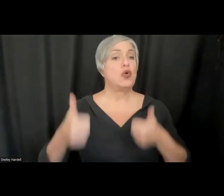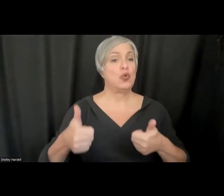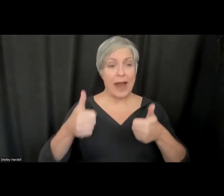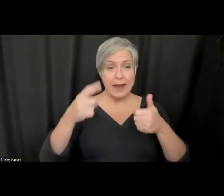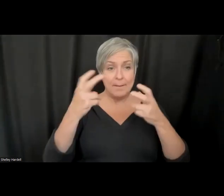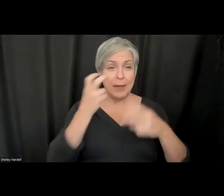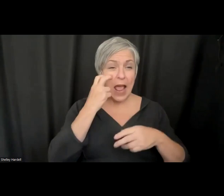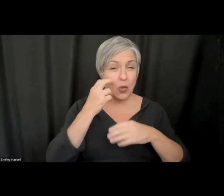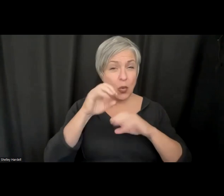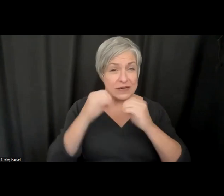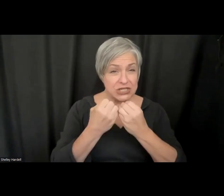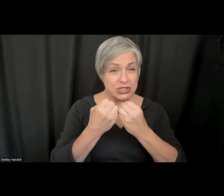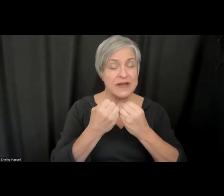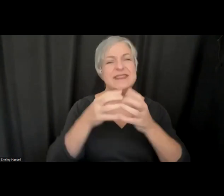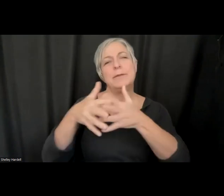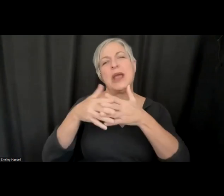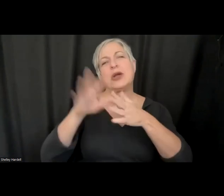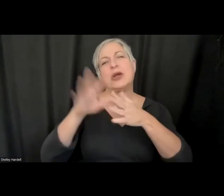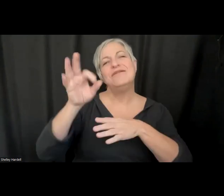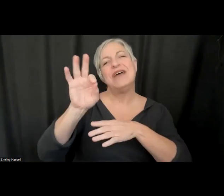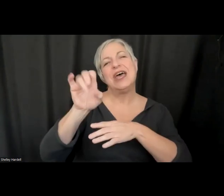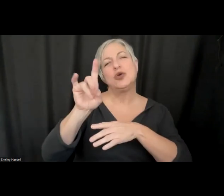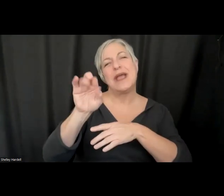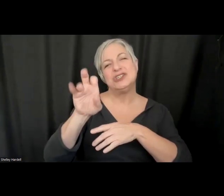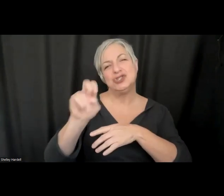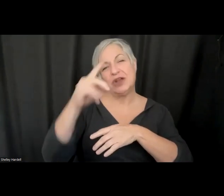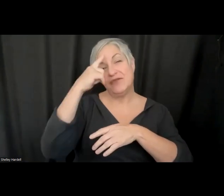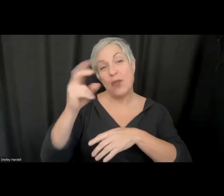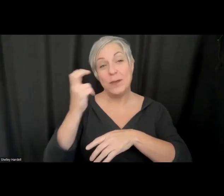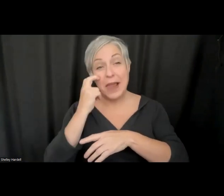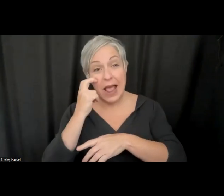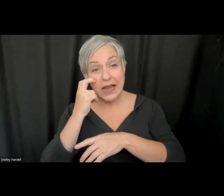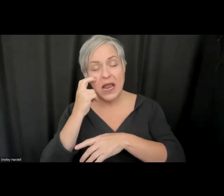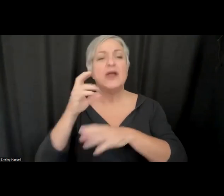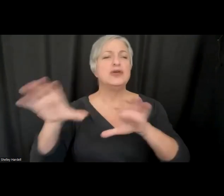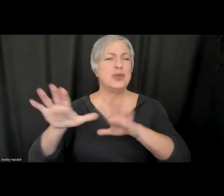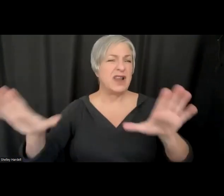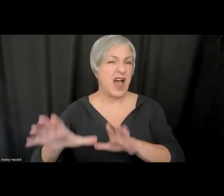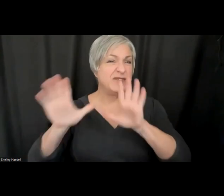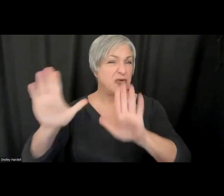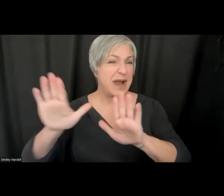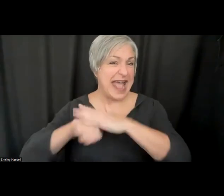doing a lot of great work. As far as closed captions specifically goes, I unfortunately am not aware of a